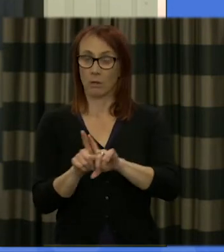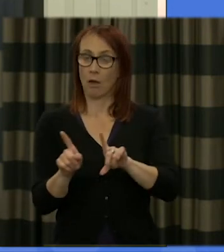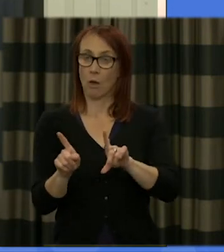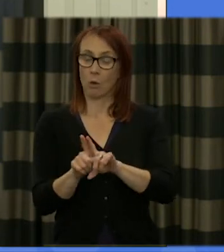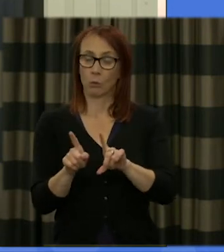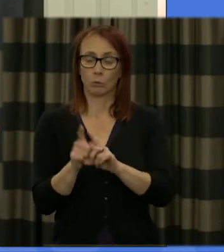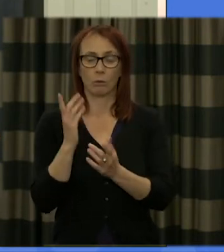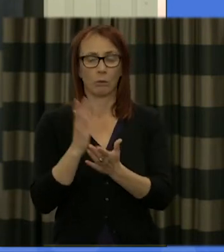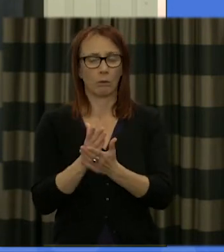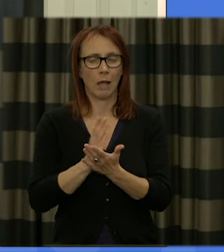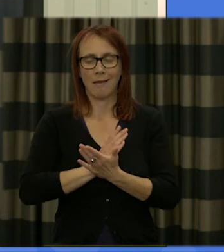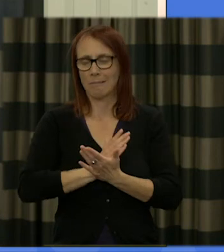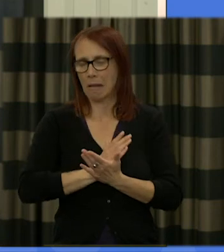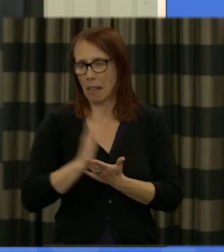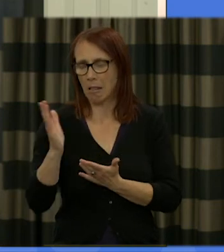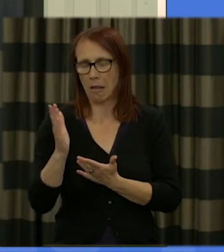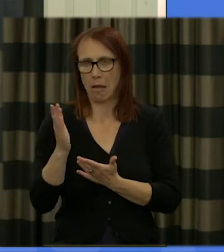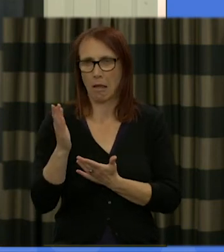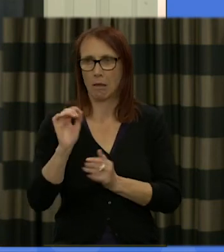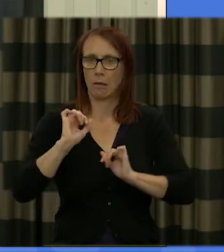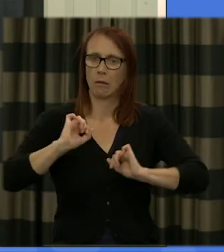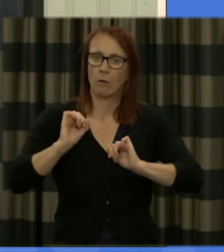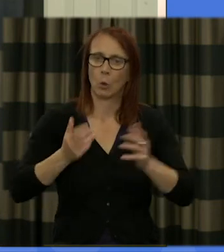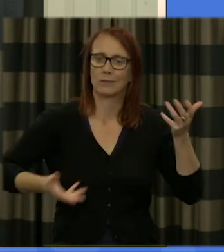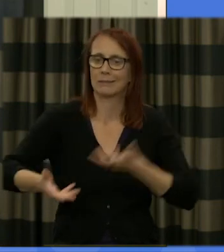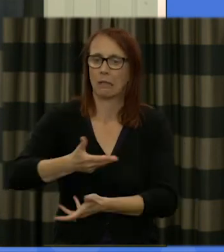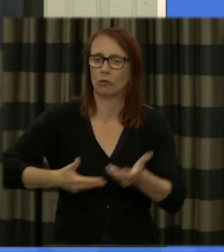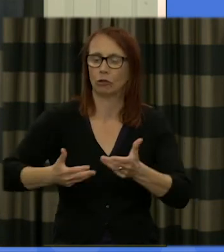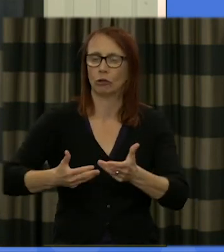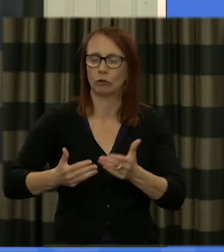clearly what you discussed and how you narrowed it down and I think it's fair